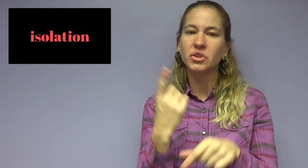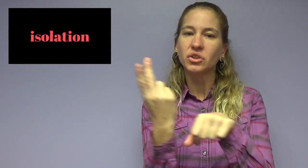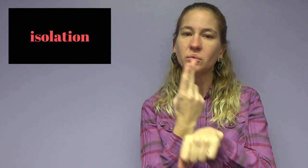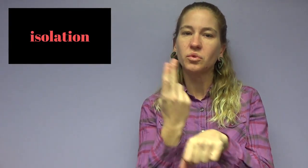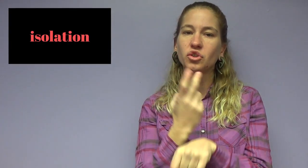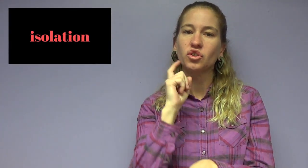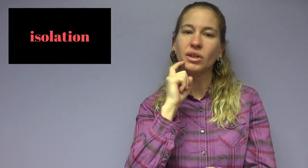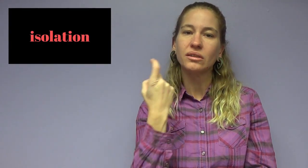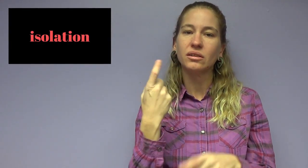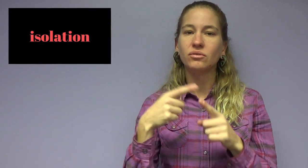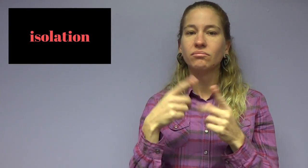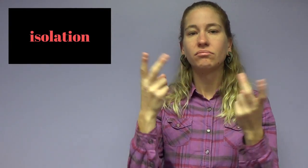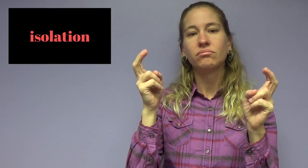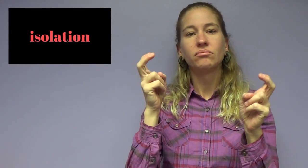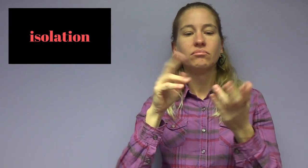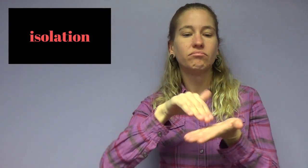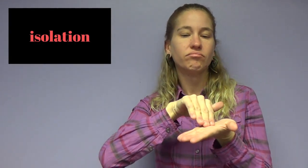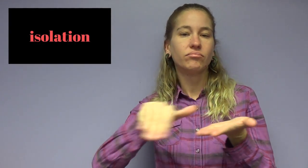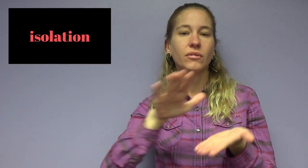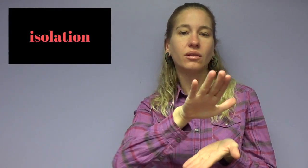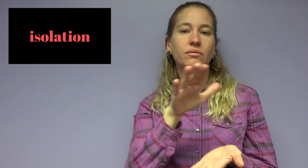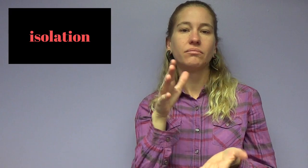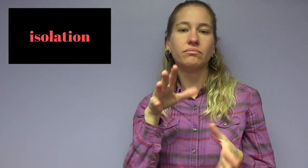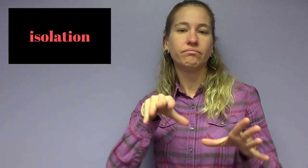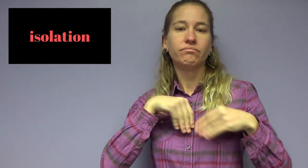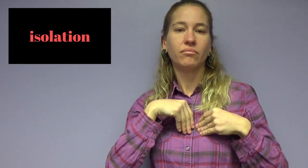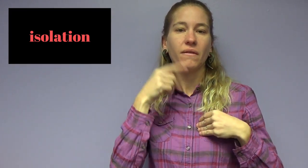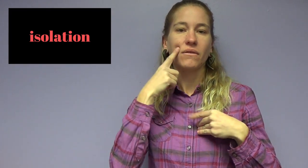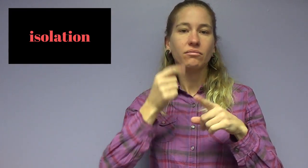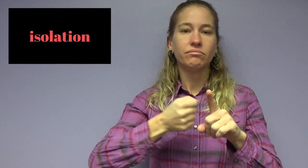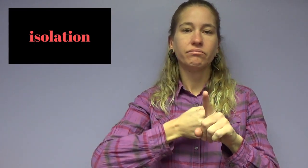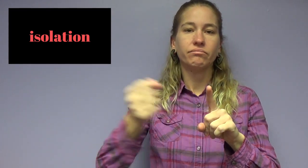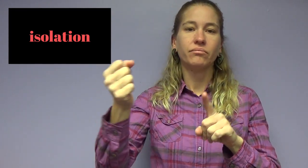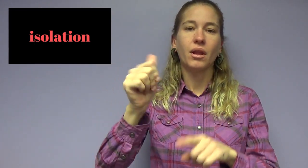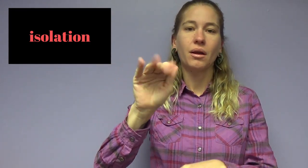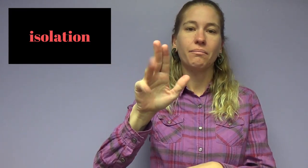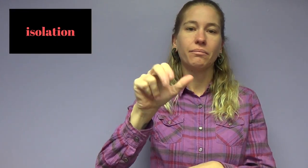Uses jealousy to justifiy their actions and abuse.